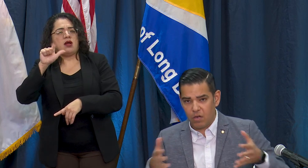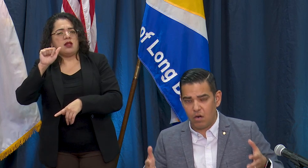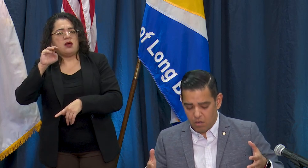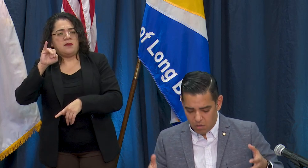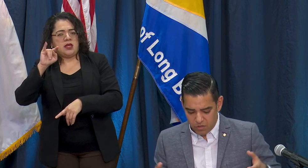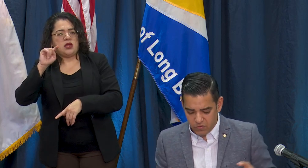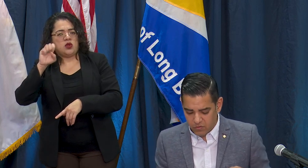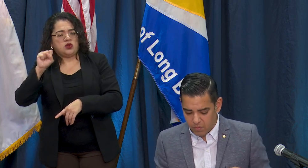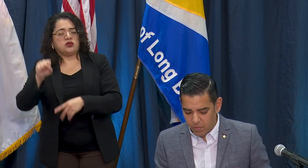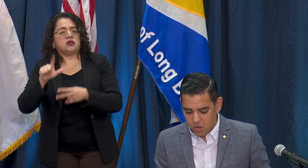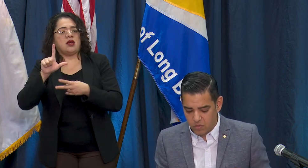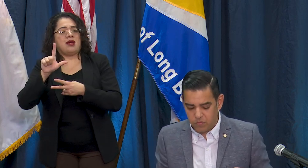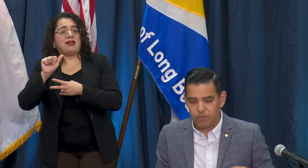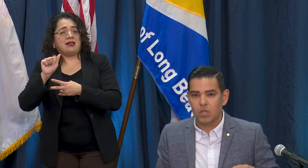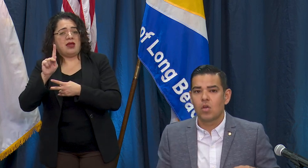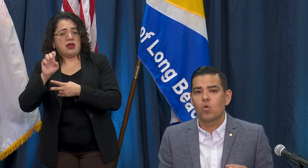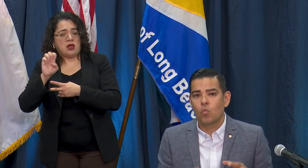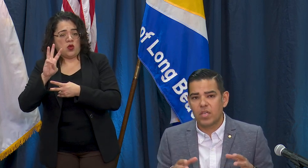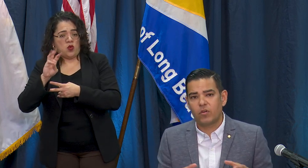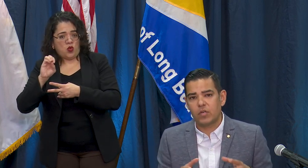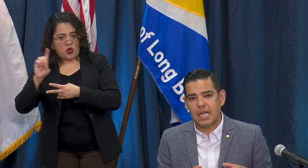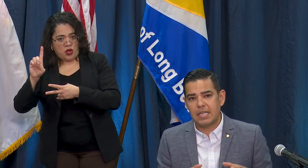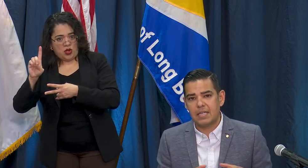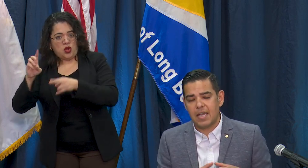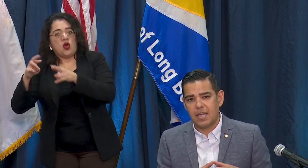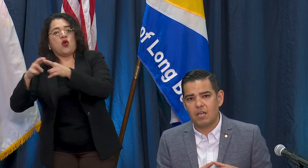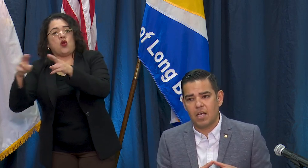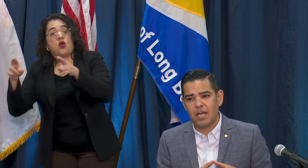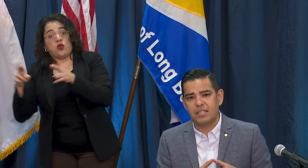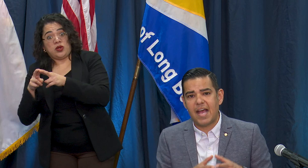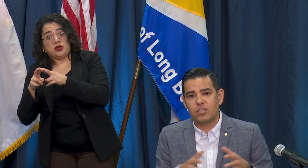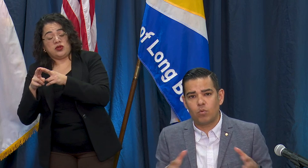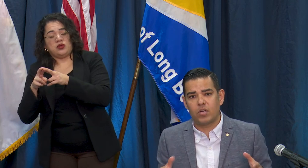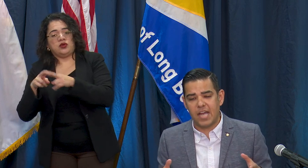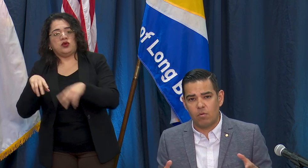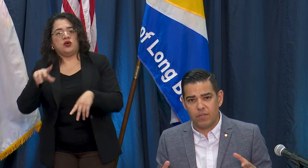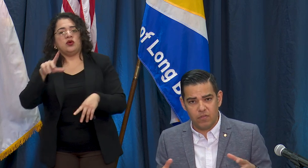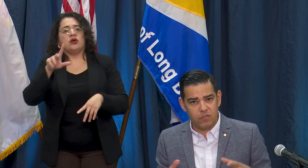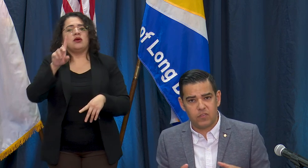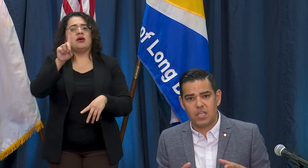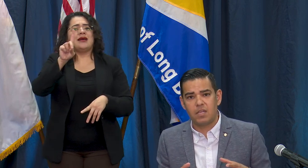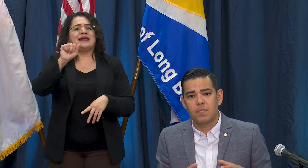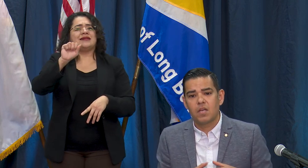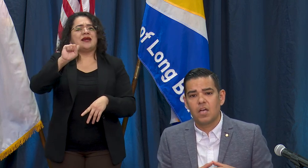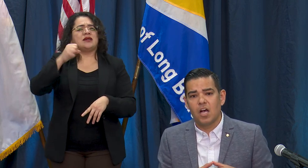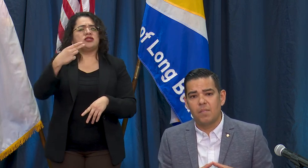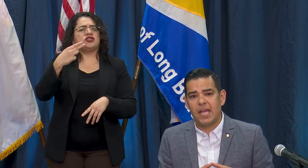our system of partners. We have created a dashboard now within the city and